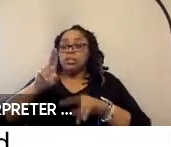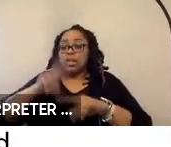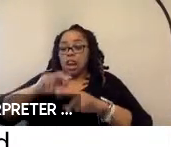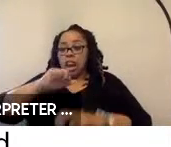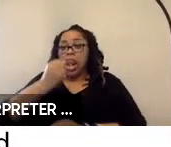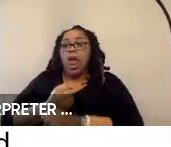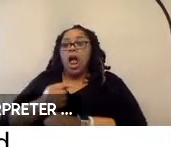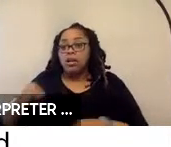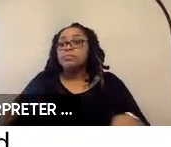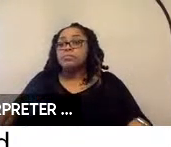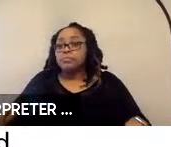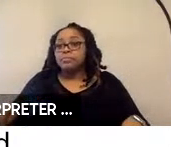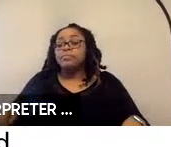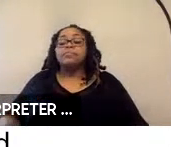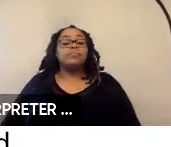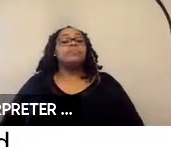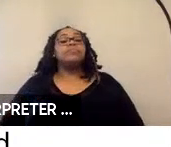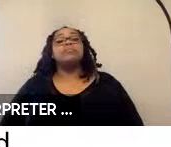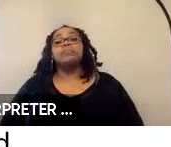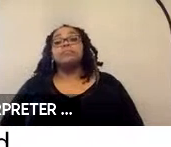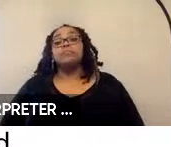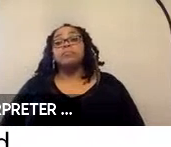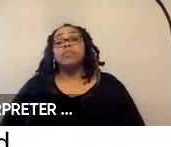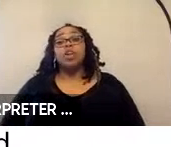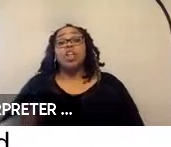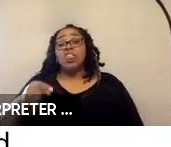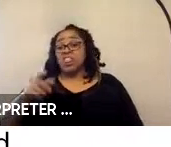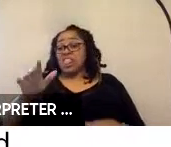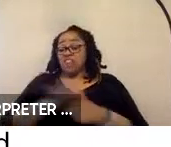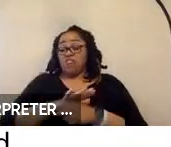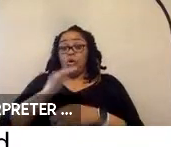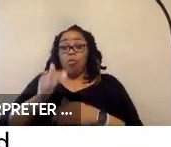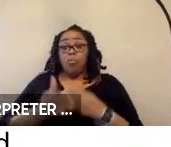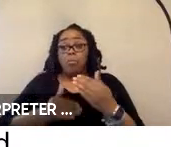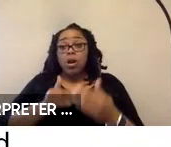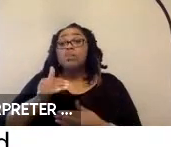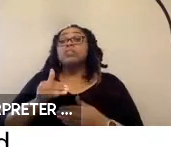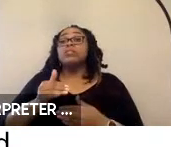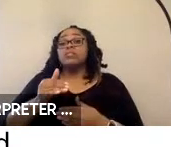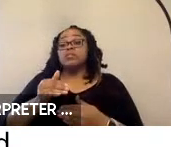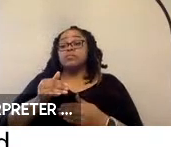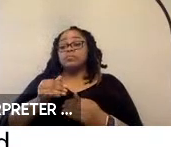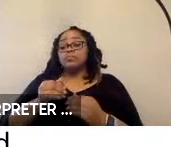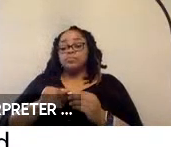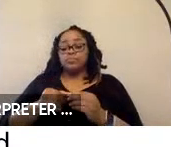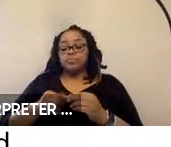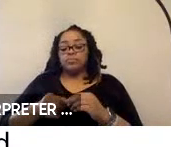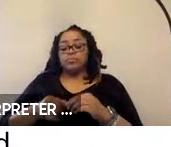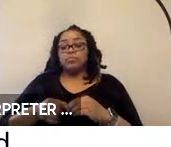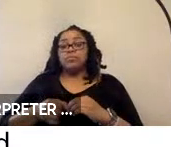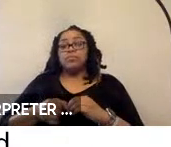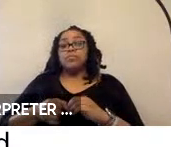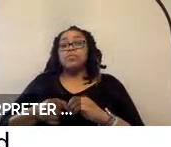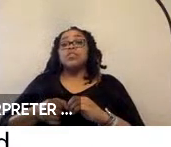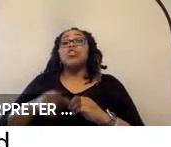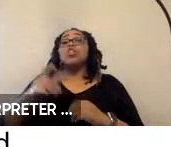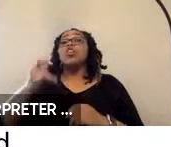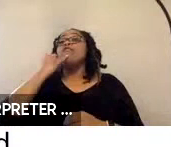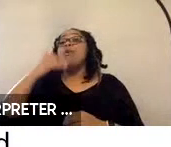to note, through this entire process there is an -- app on your phone that you can use,